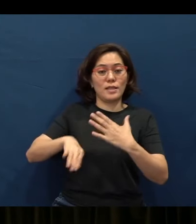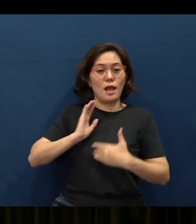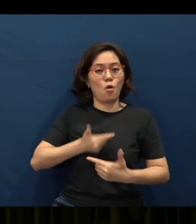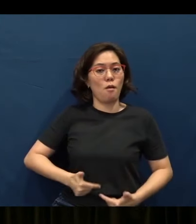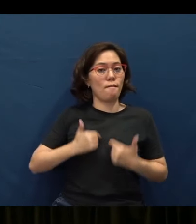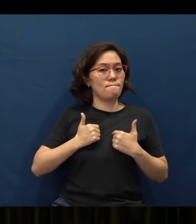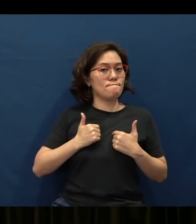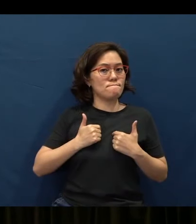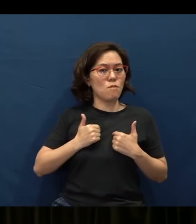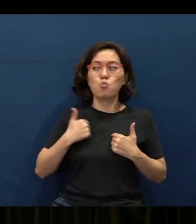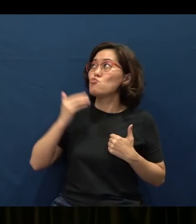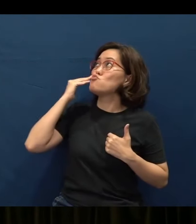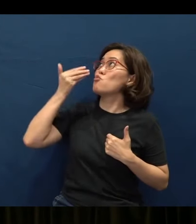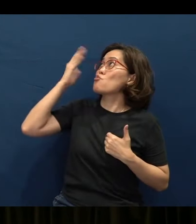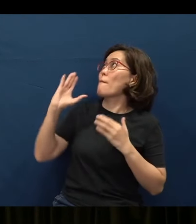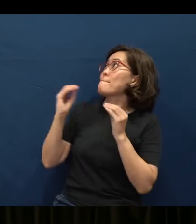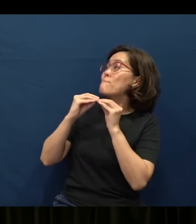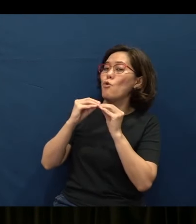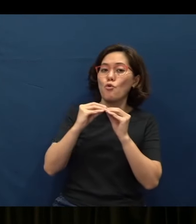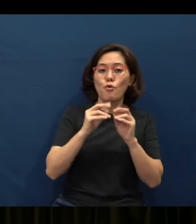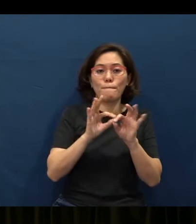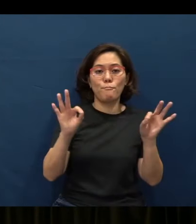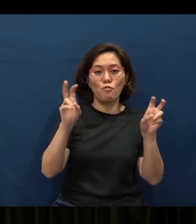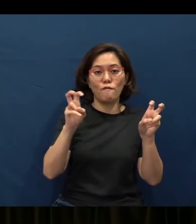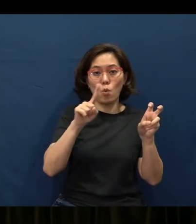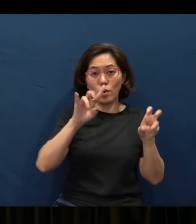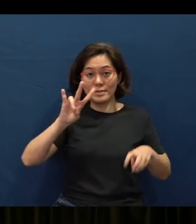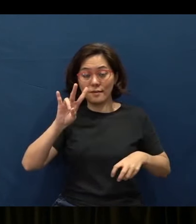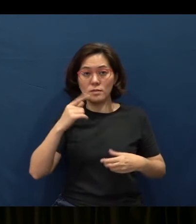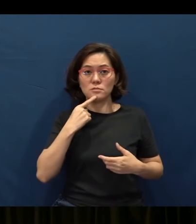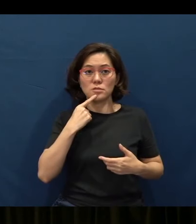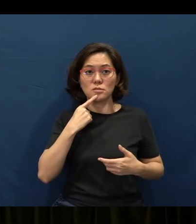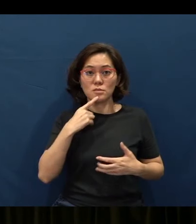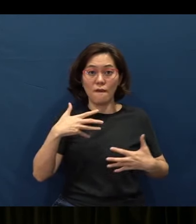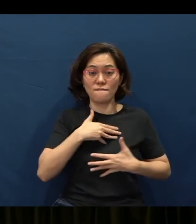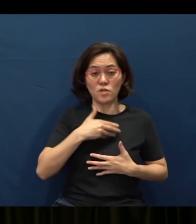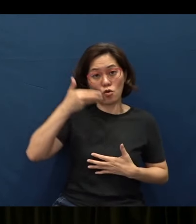It makes us know God more - Proverbs 1:7 says, “to fear the Lord is the beginning of knowledge.”